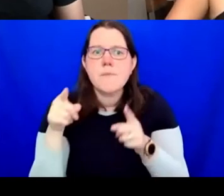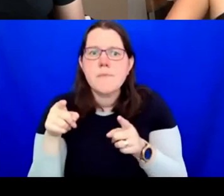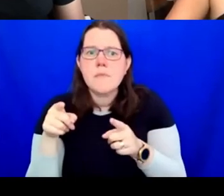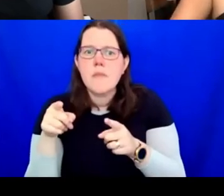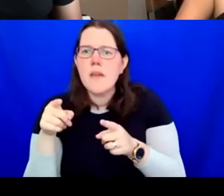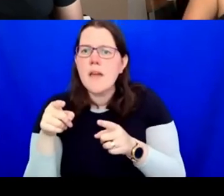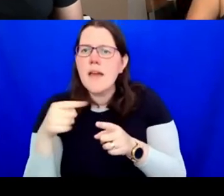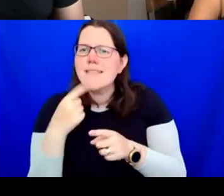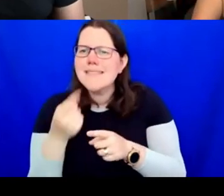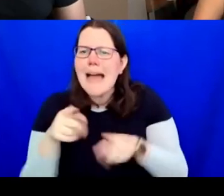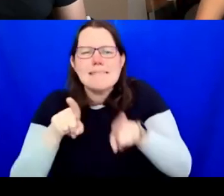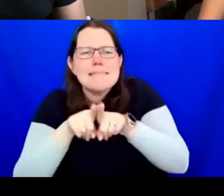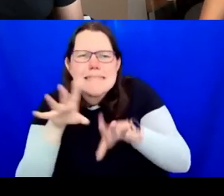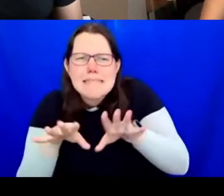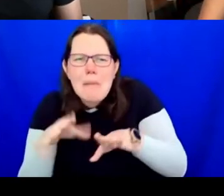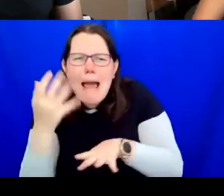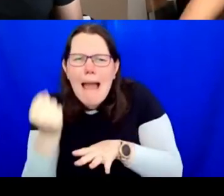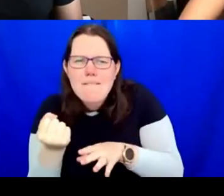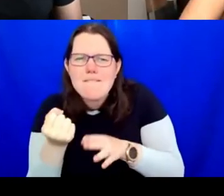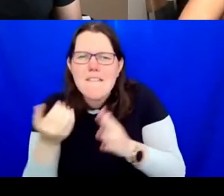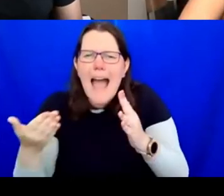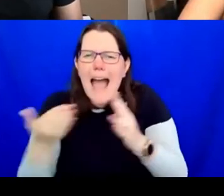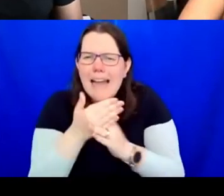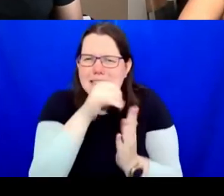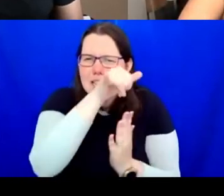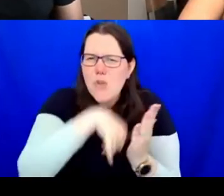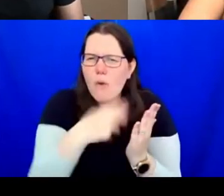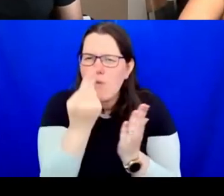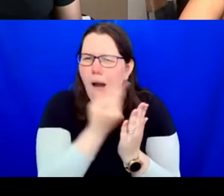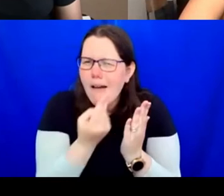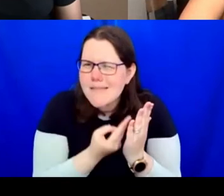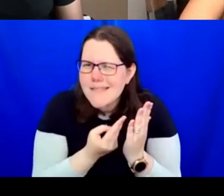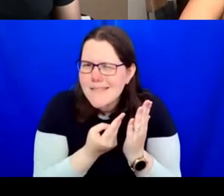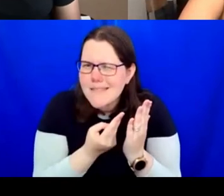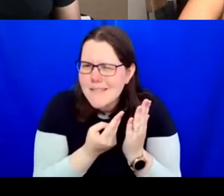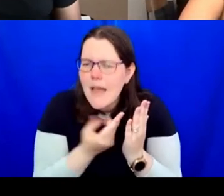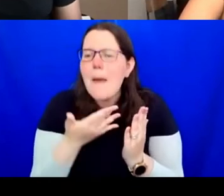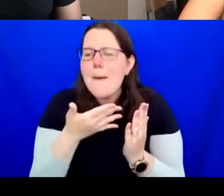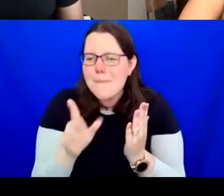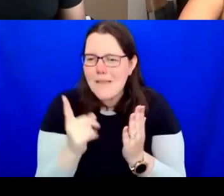It was developed by a group of artists during a residency at the Wysing Arts Centre.